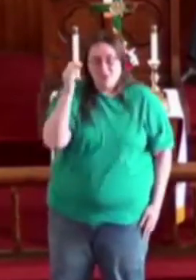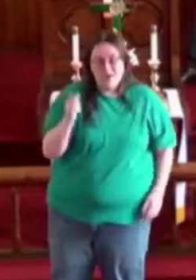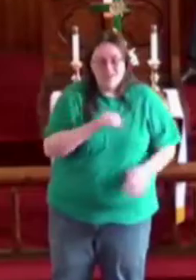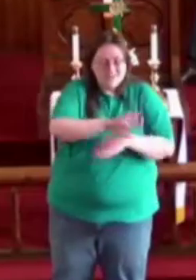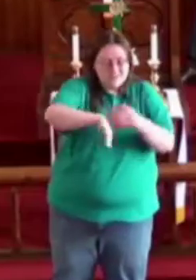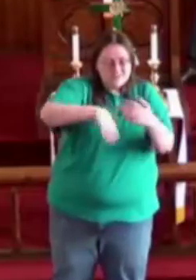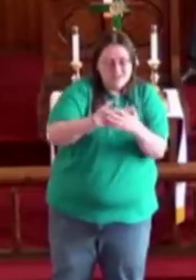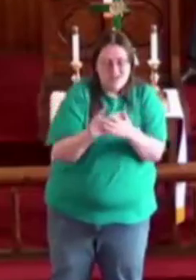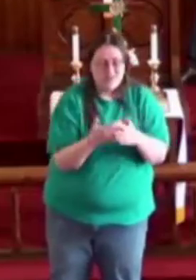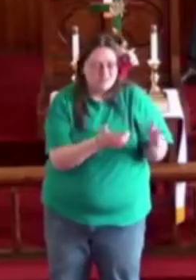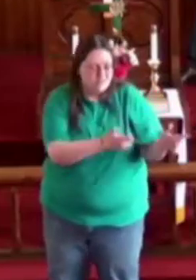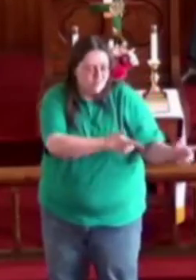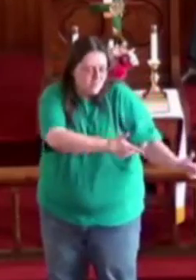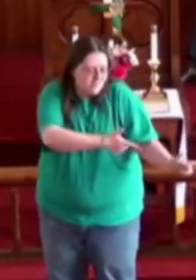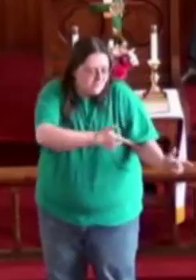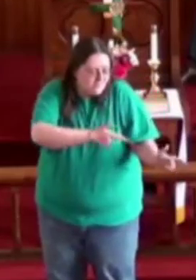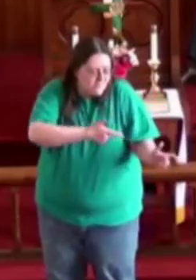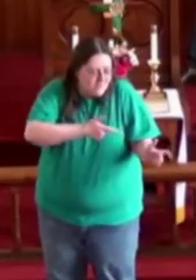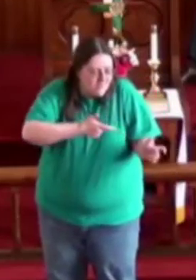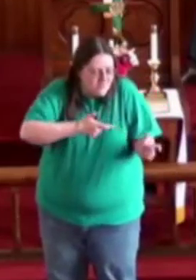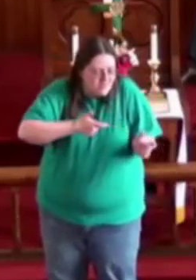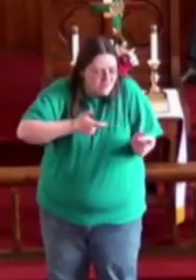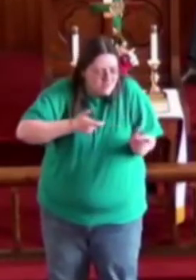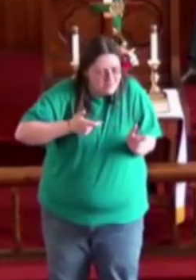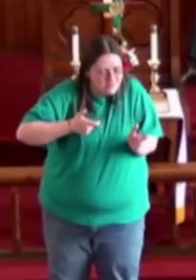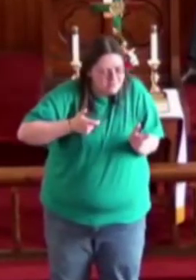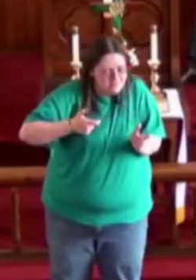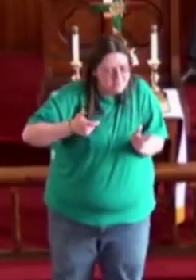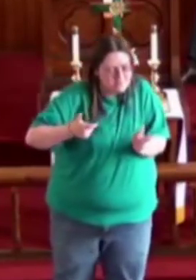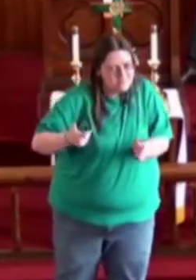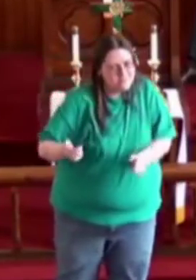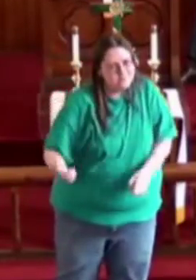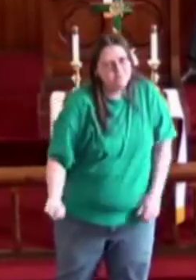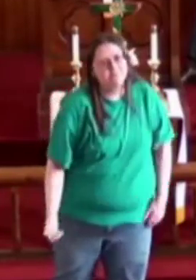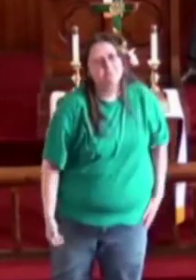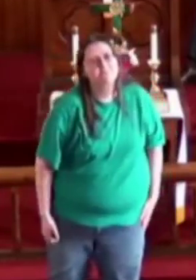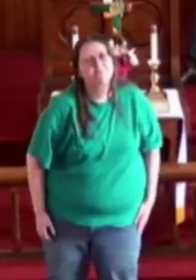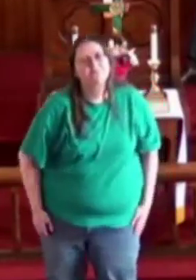'Cause it's all too fast